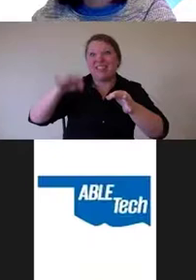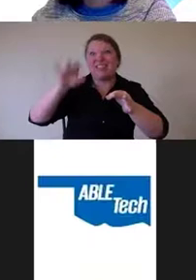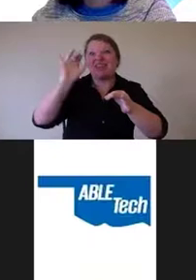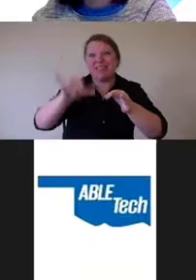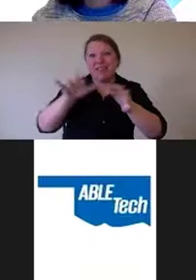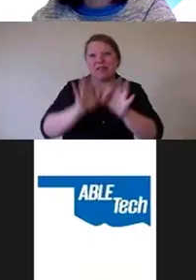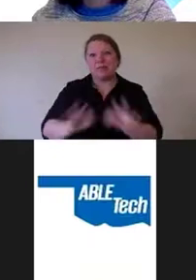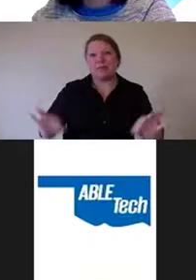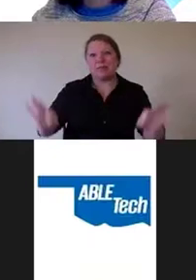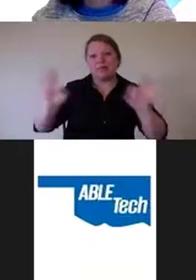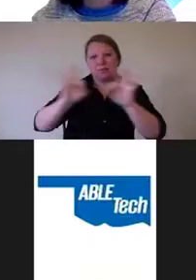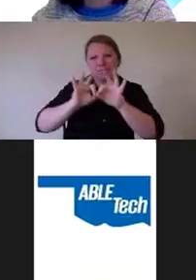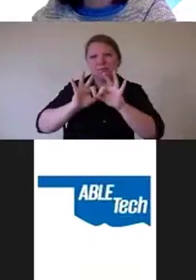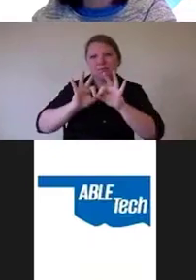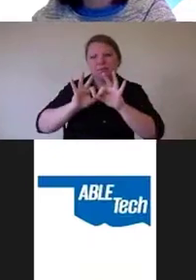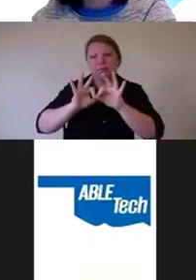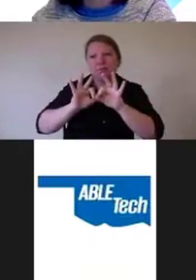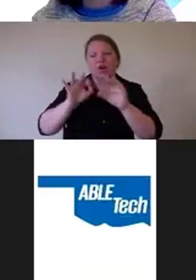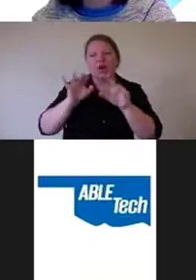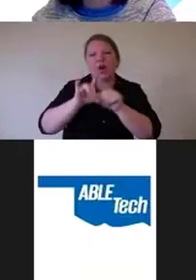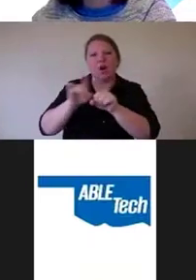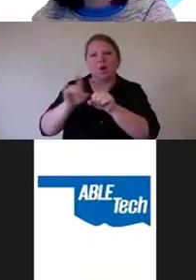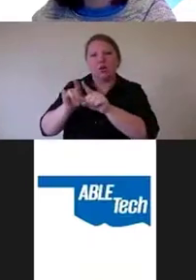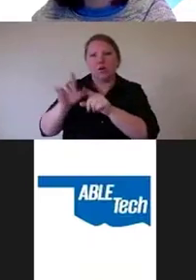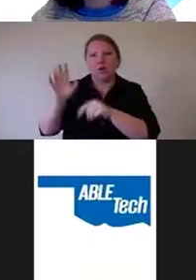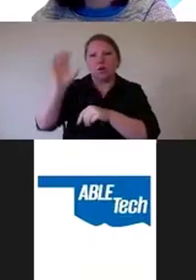It was also missing information about sales